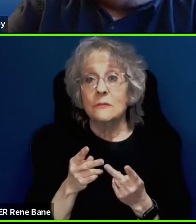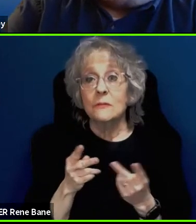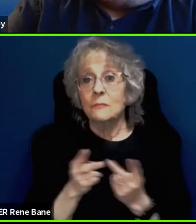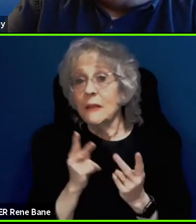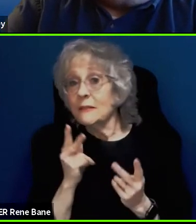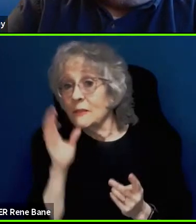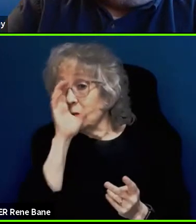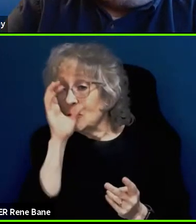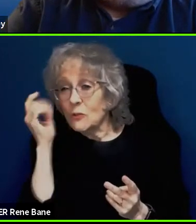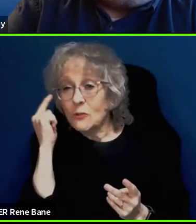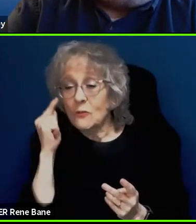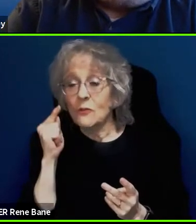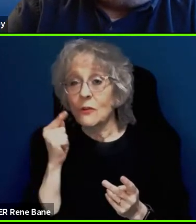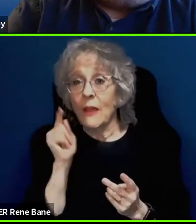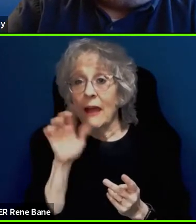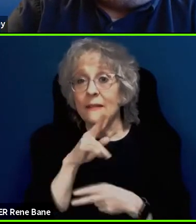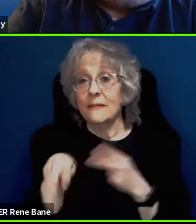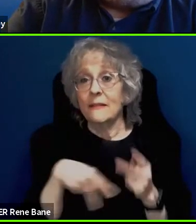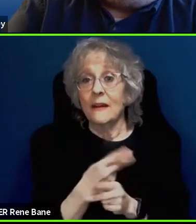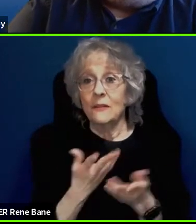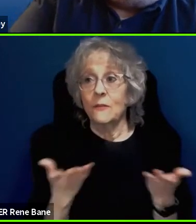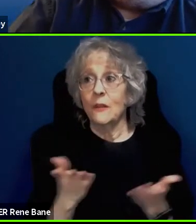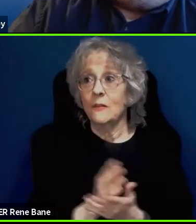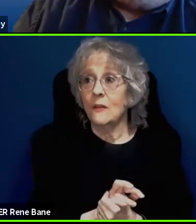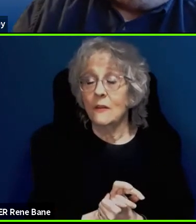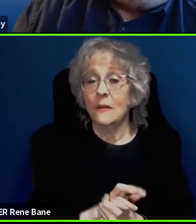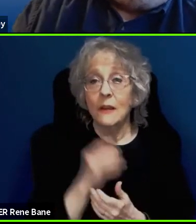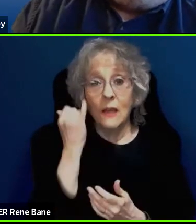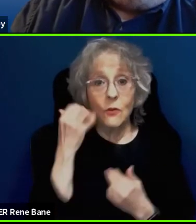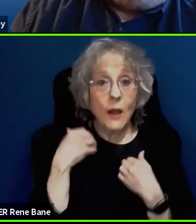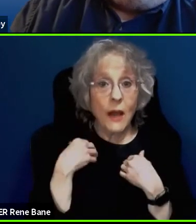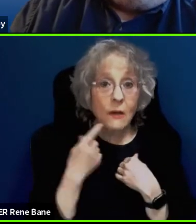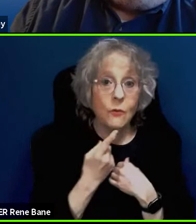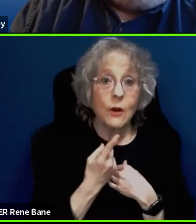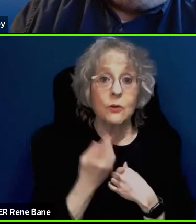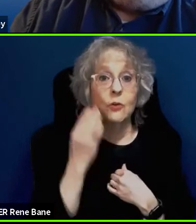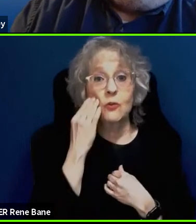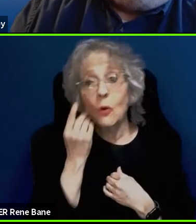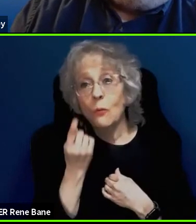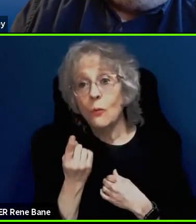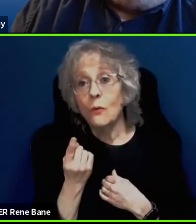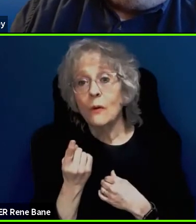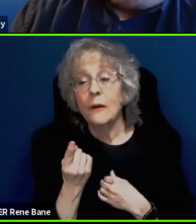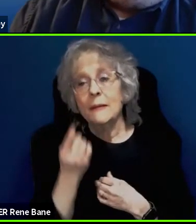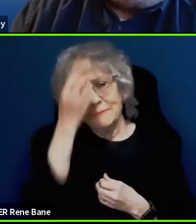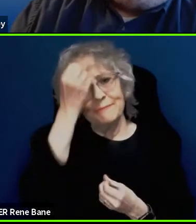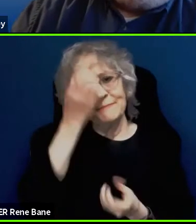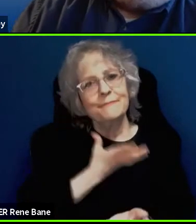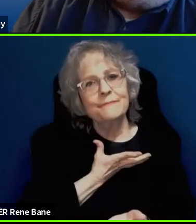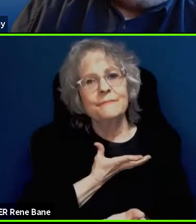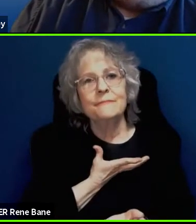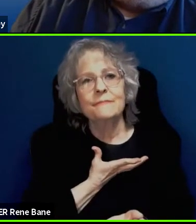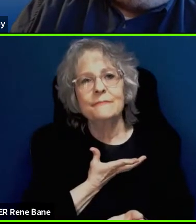and also if you have one or you know of one, let me know so that we can get it linked to